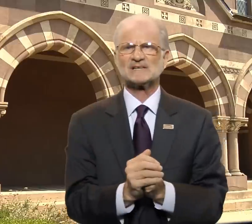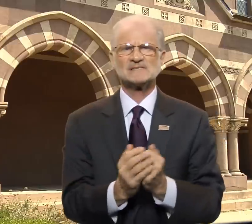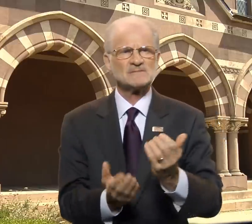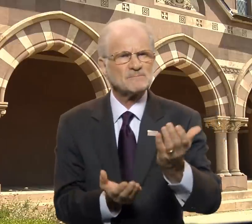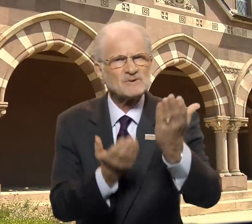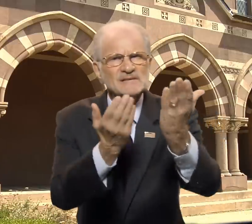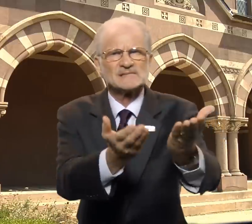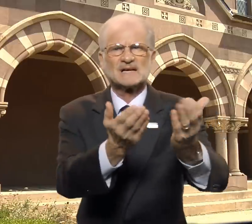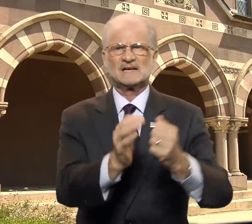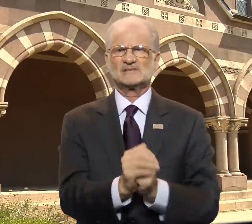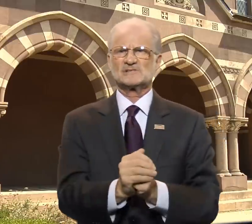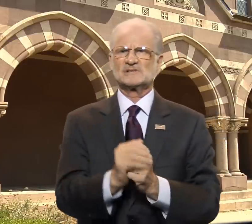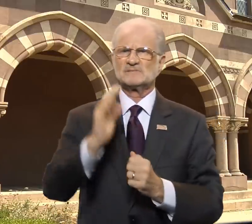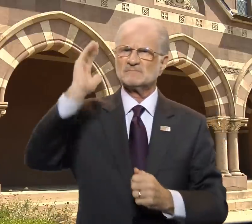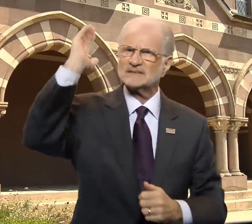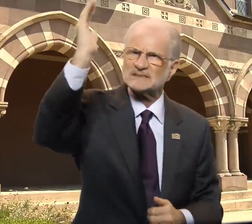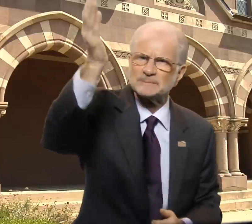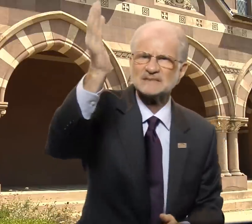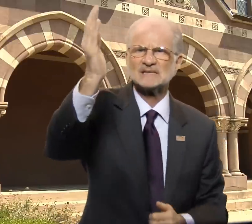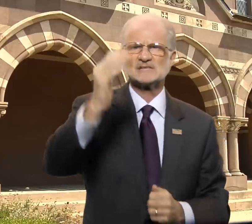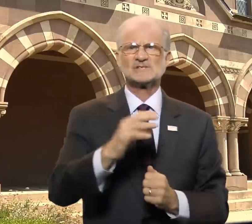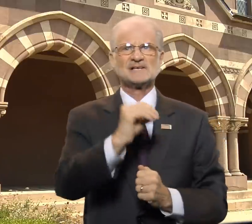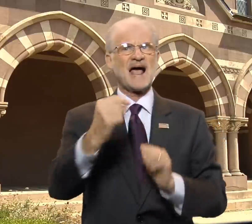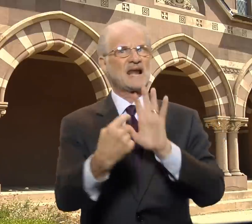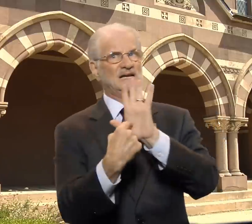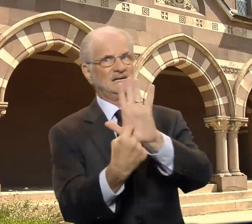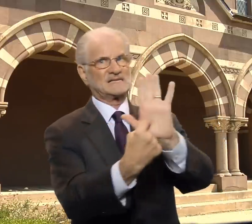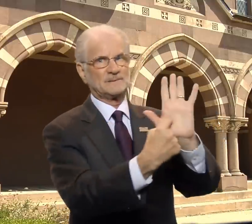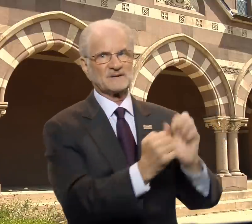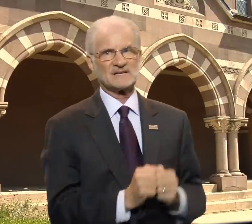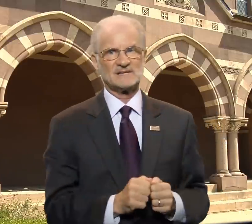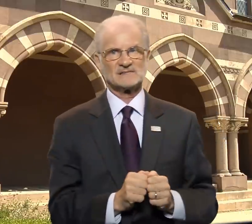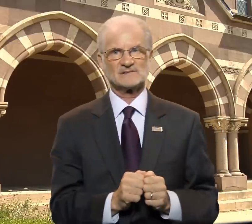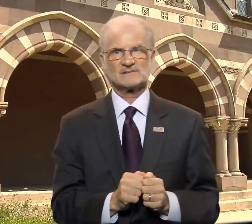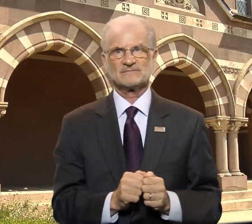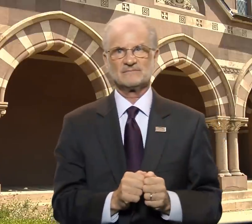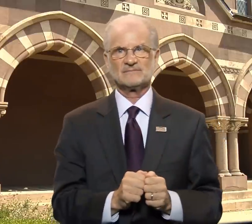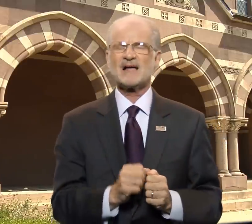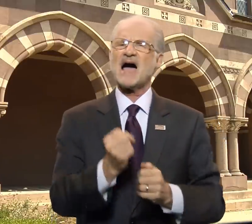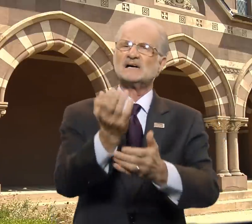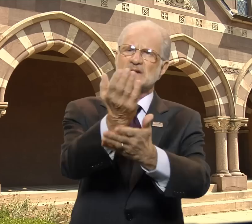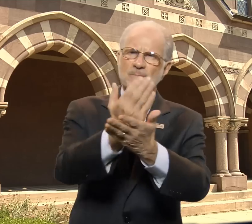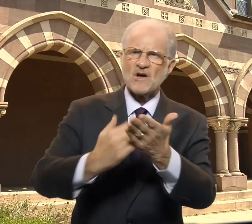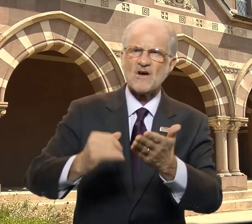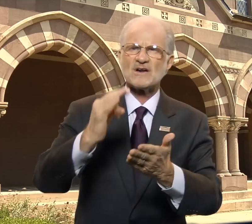presentations, speeches and exhibits